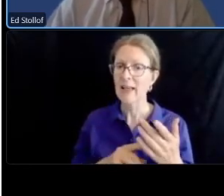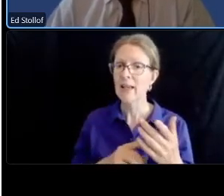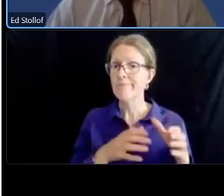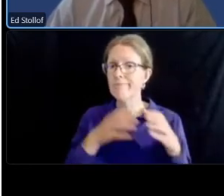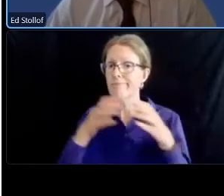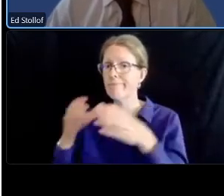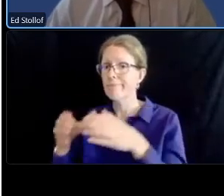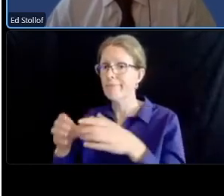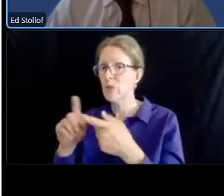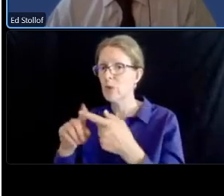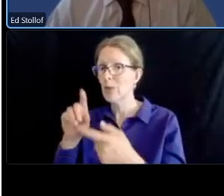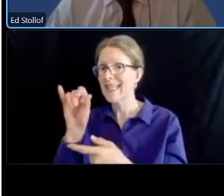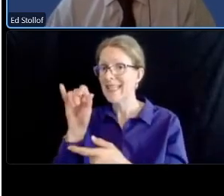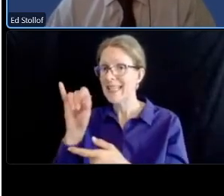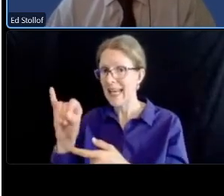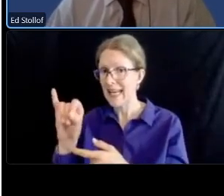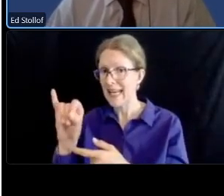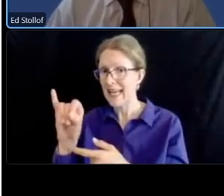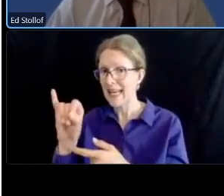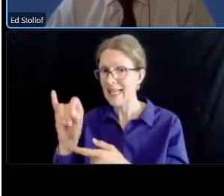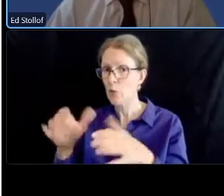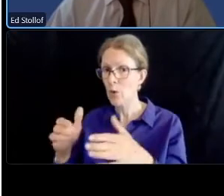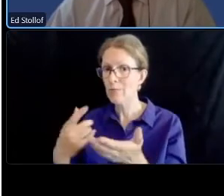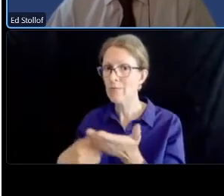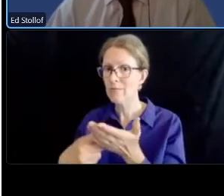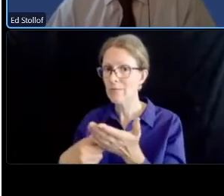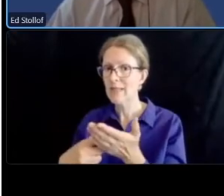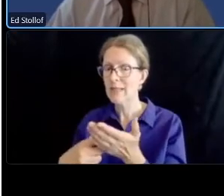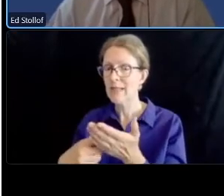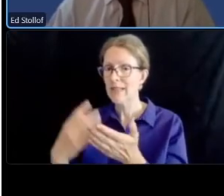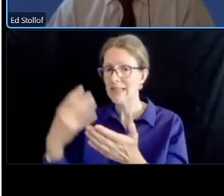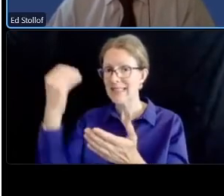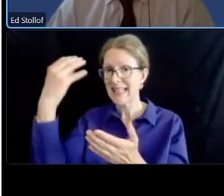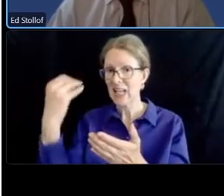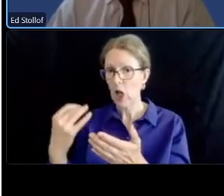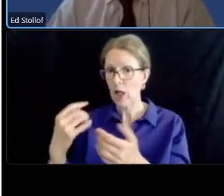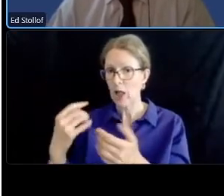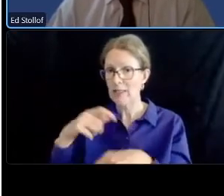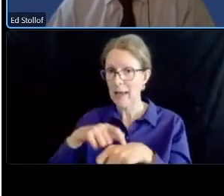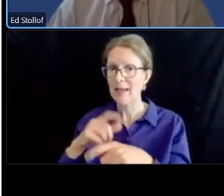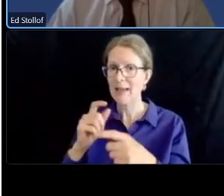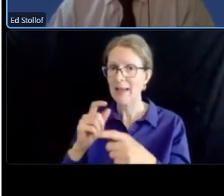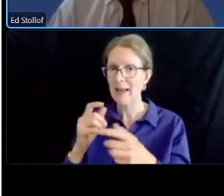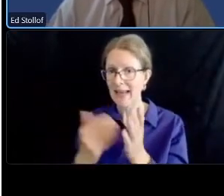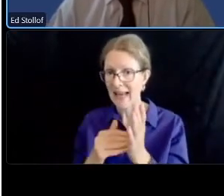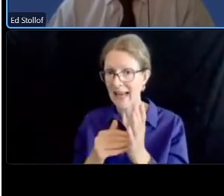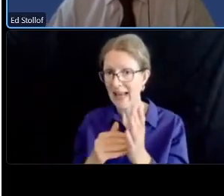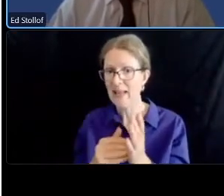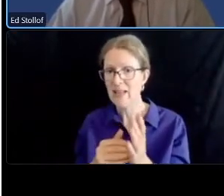uh once we until we have a final design as far as stopping the project the uh as i said ddot